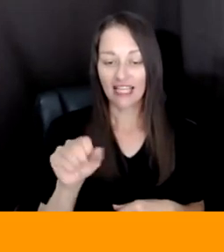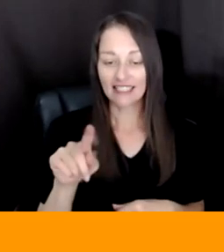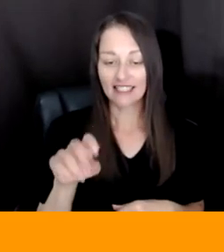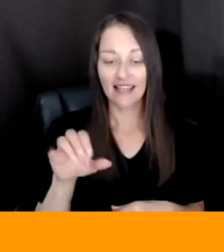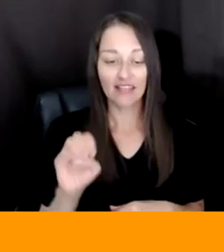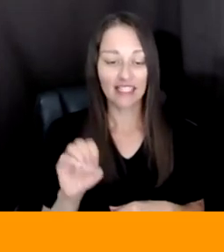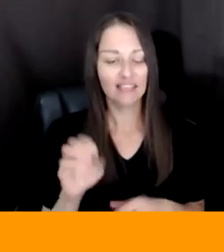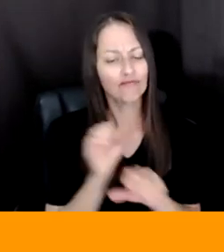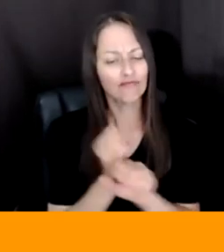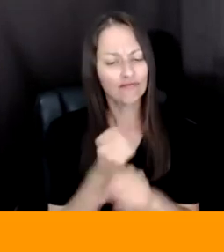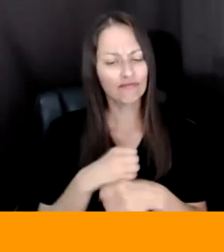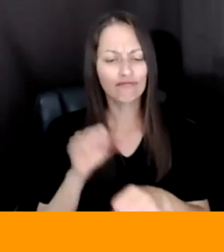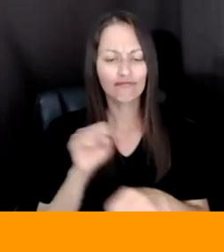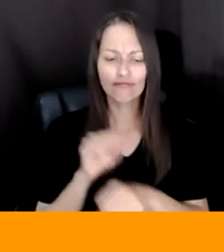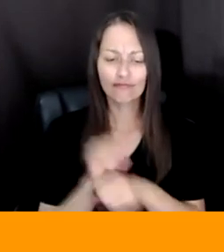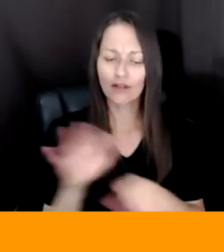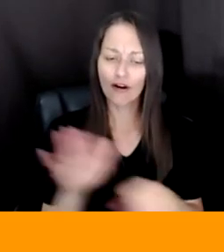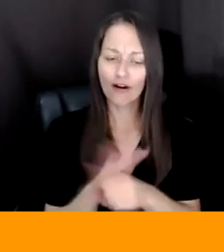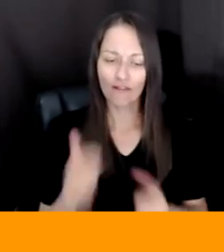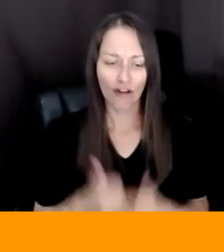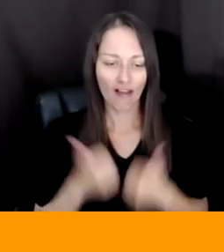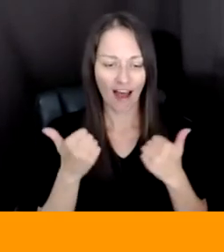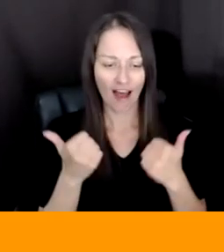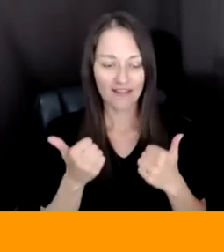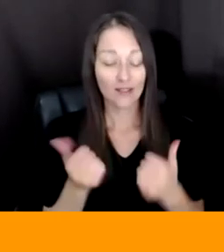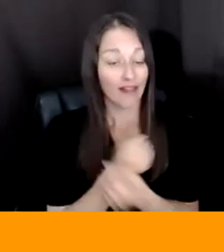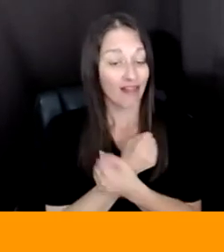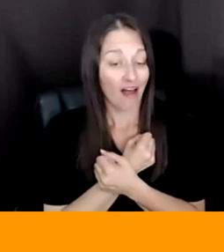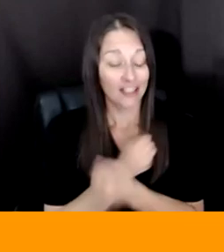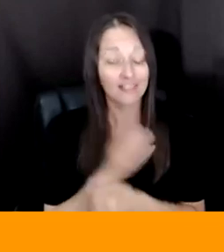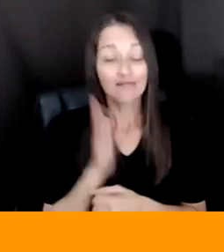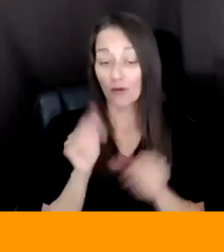LIVES AND WE LOVE IT AND WE'LL CONTINUE TO DO IT WHETHER THE SPOTLIGHT IS ON US OR NOT.